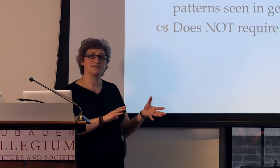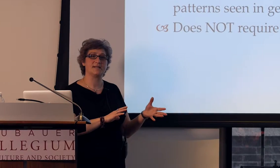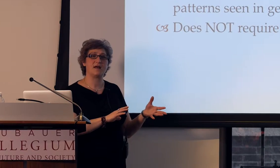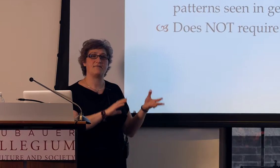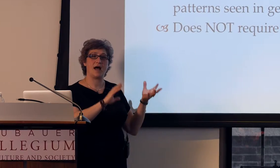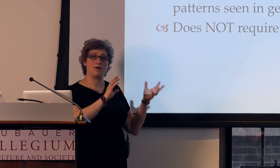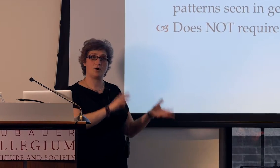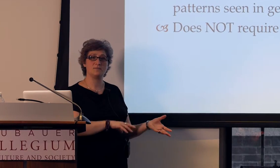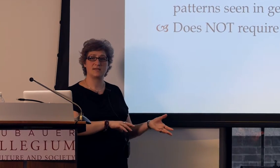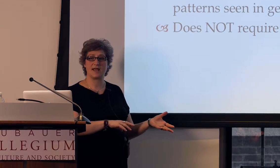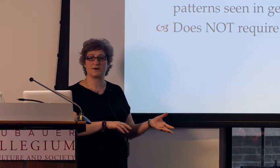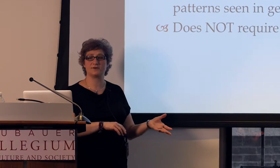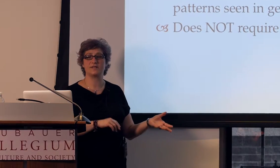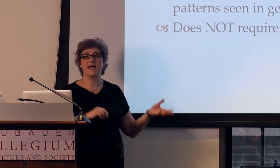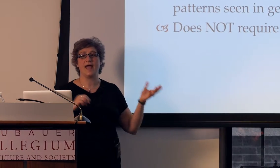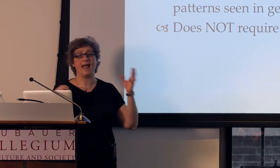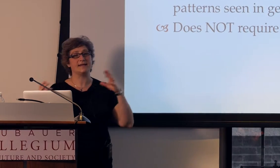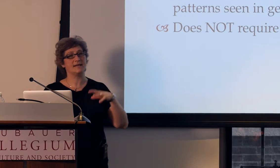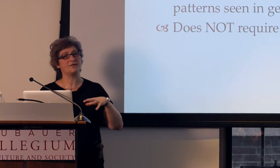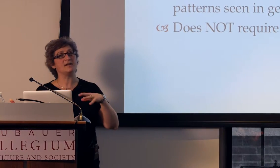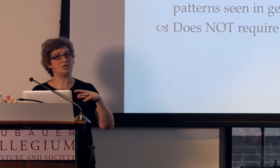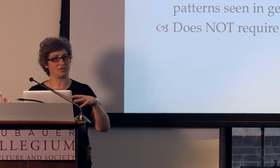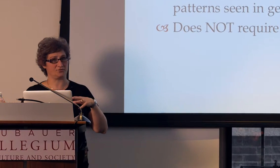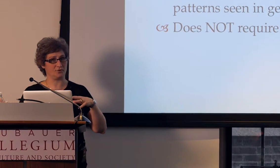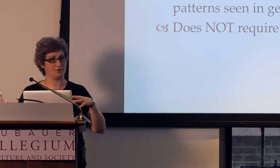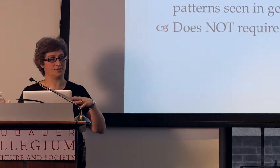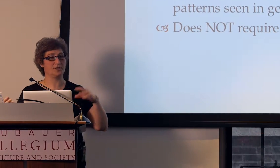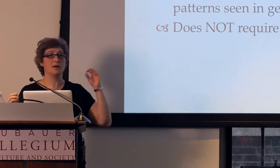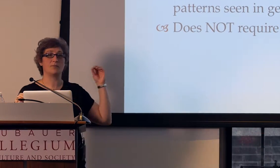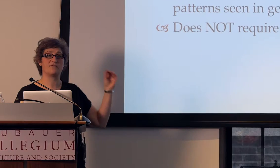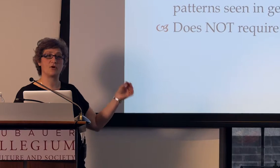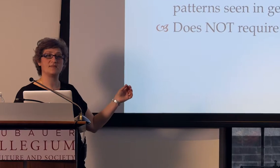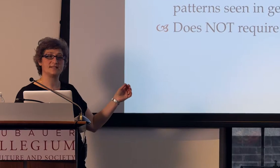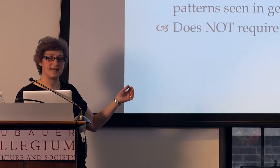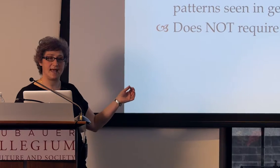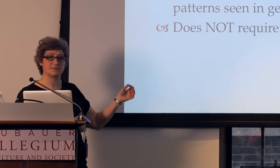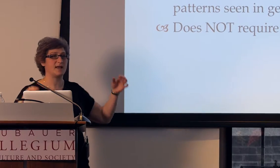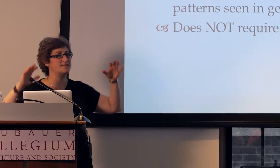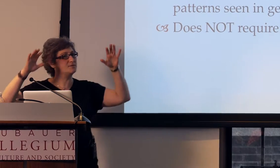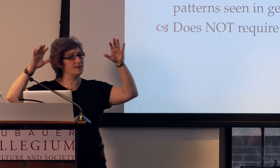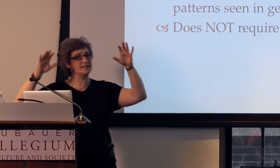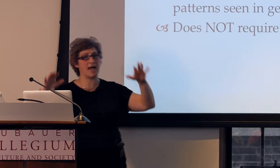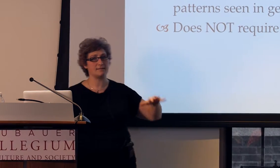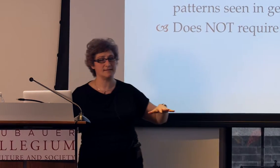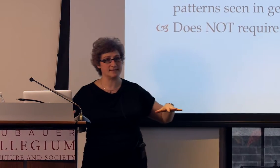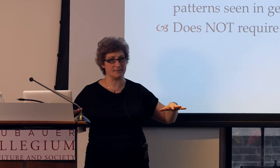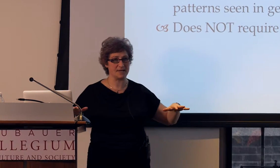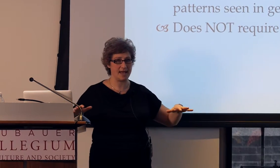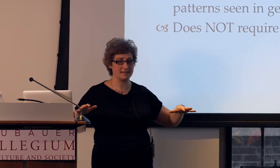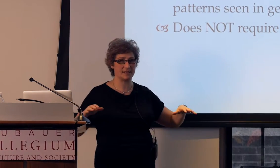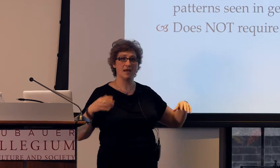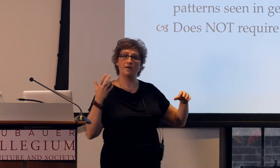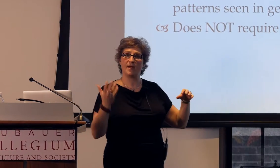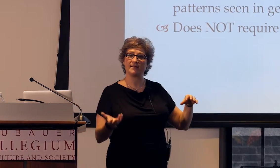of how homesigners and hearing gesturers perform this task, we had them do exactly the same task,